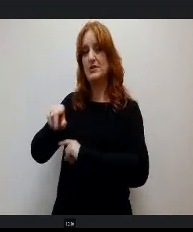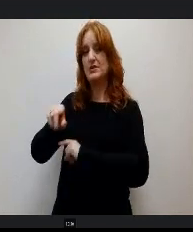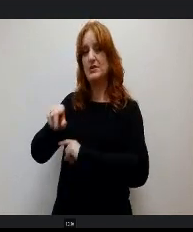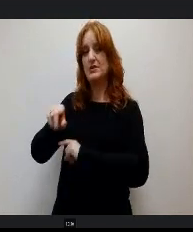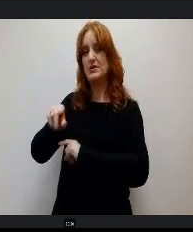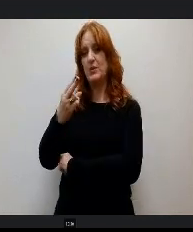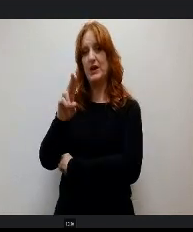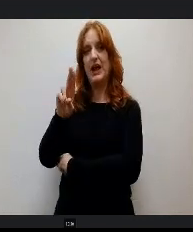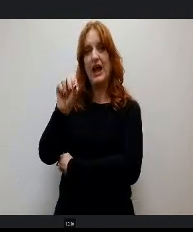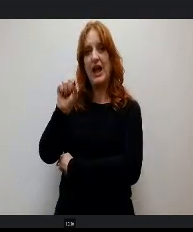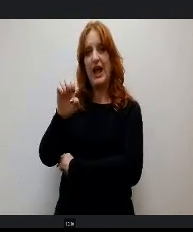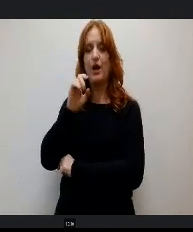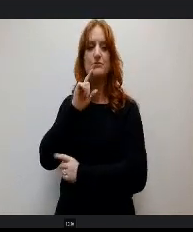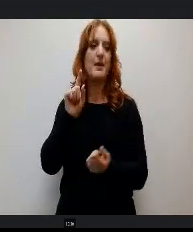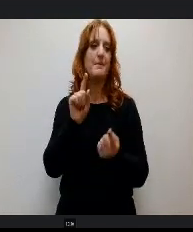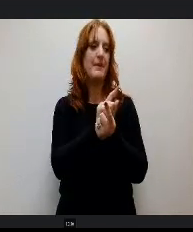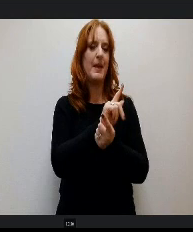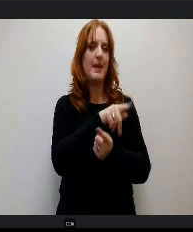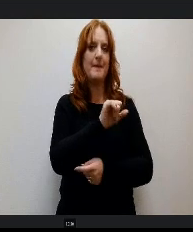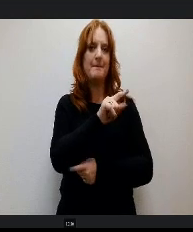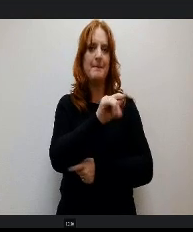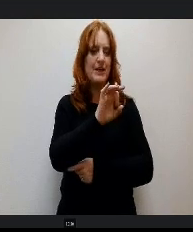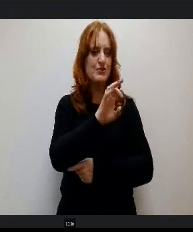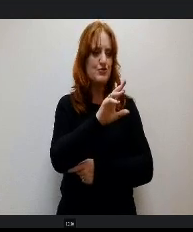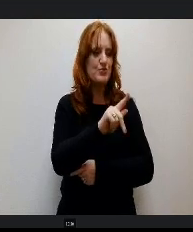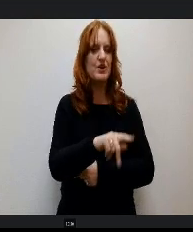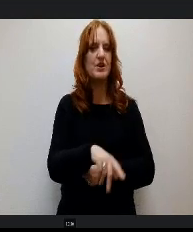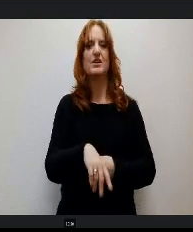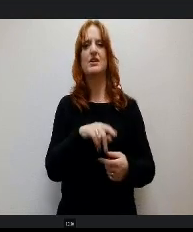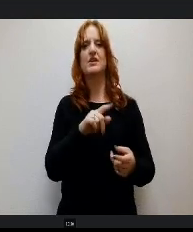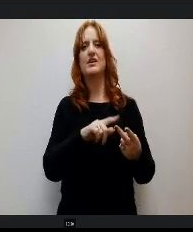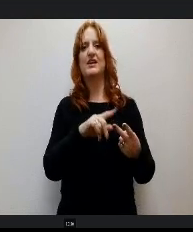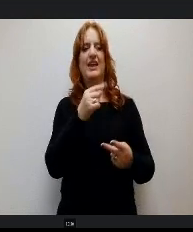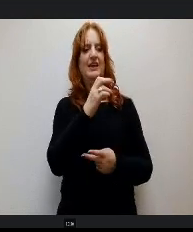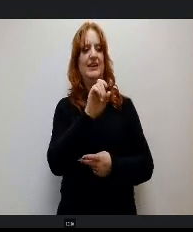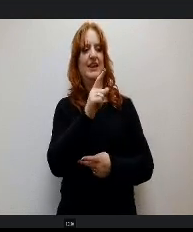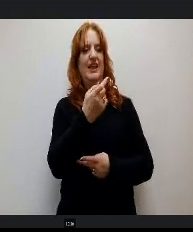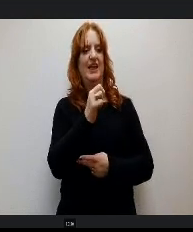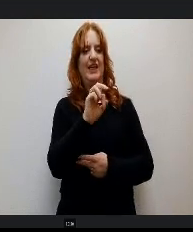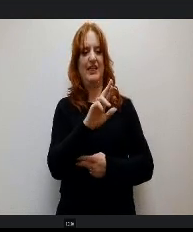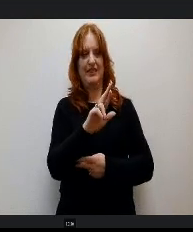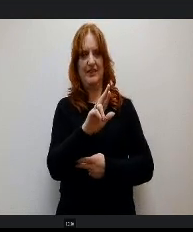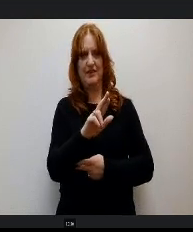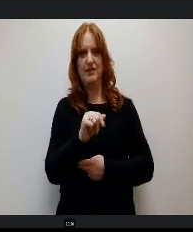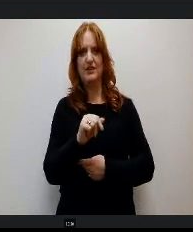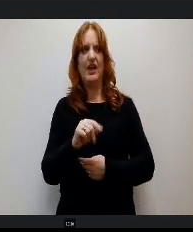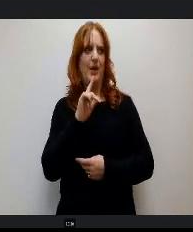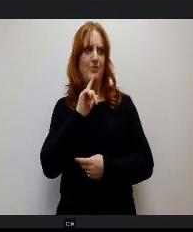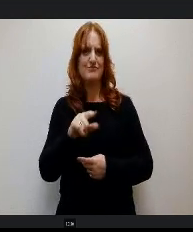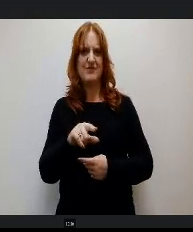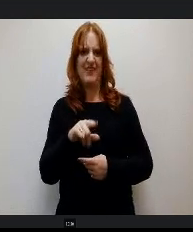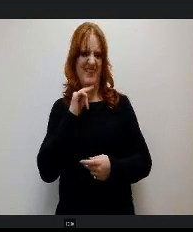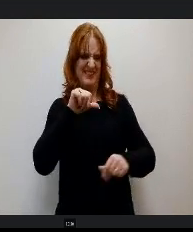got to meet Patrick Mustafa, Troy Sibal and Heather Walker. I was fascinated with the science Center. My science